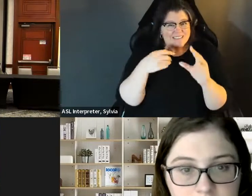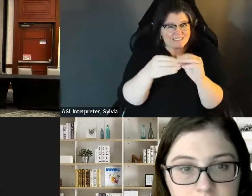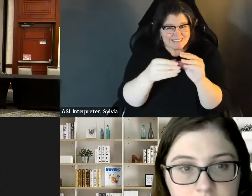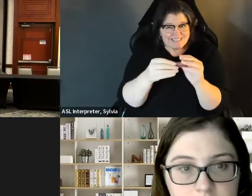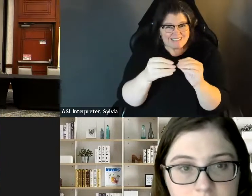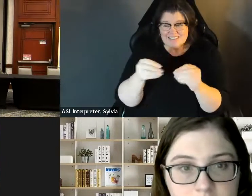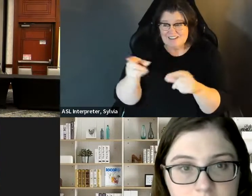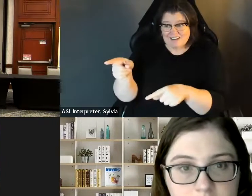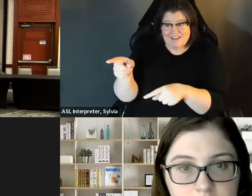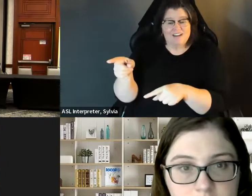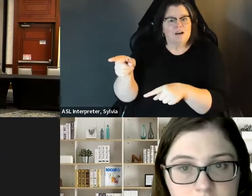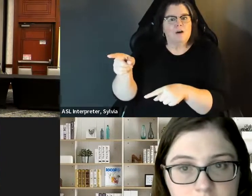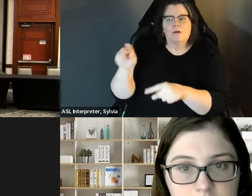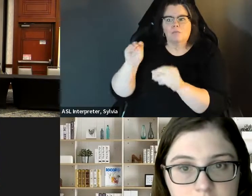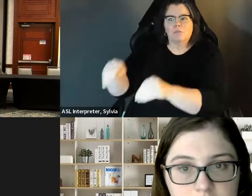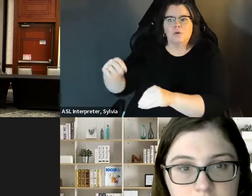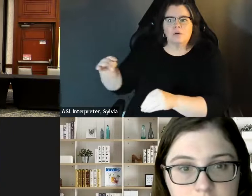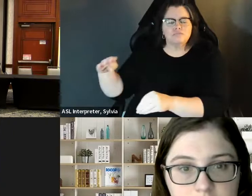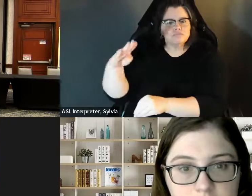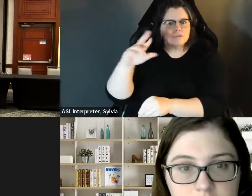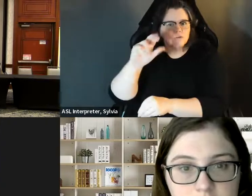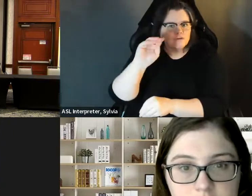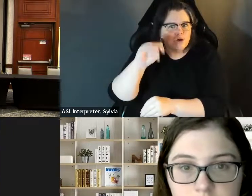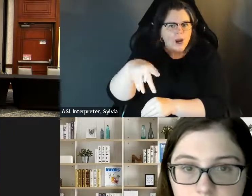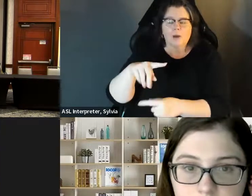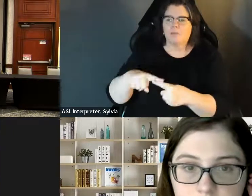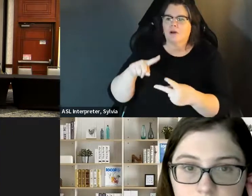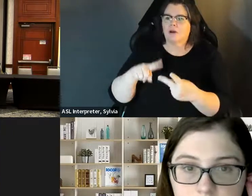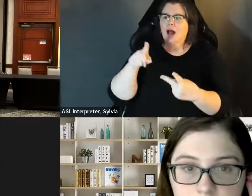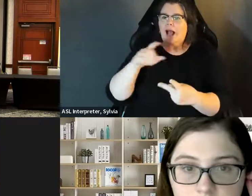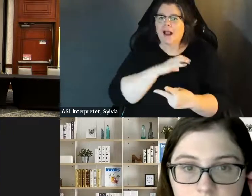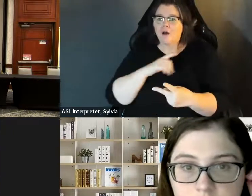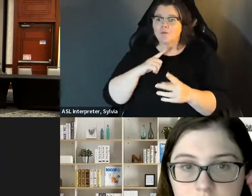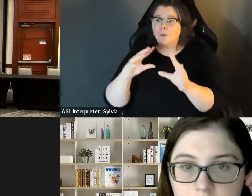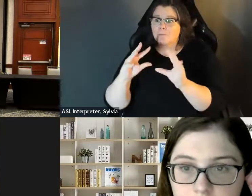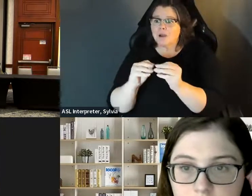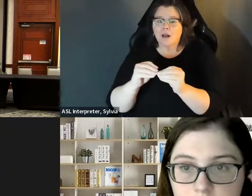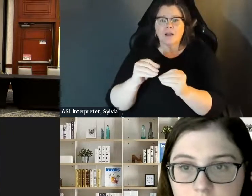being elected there was a ramp at the feed store and there was a ramp that went up behind where all the council members